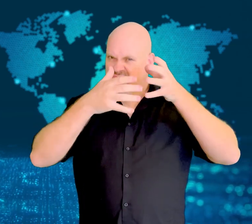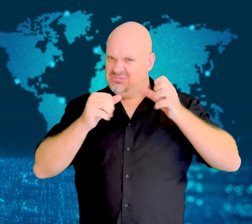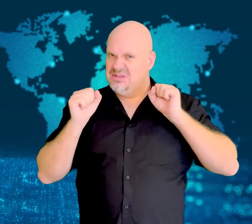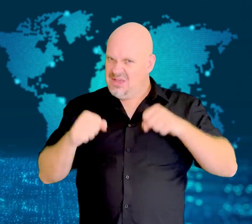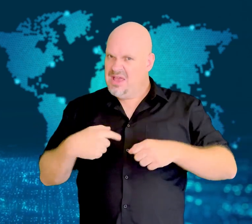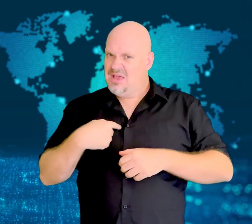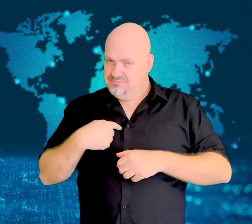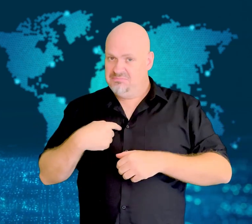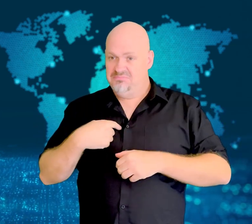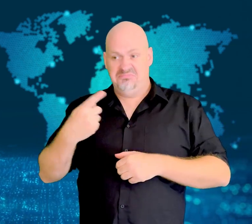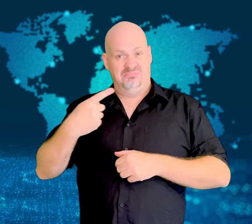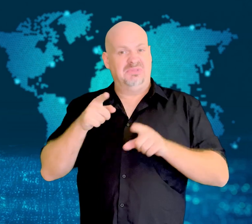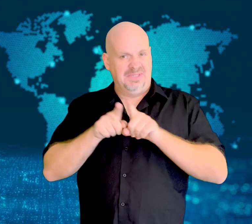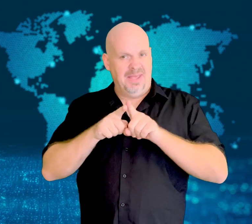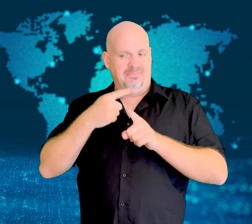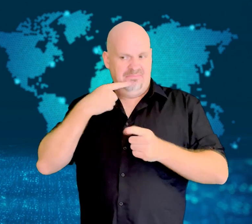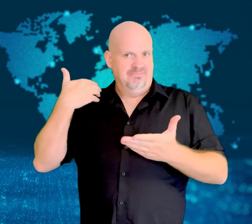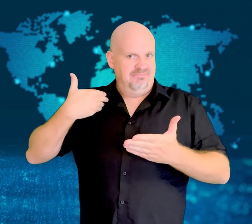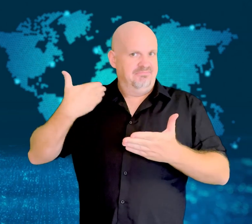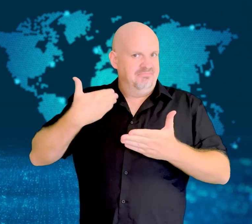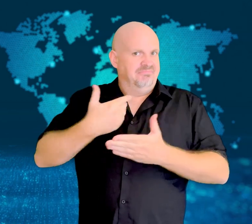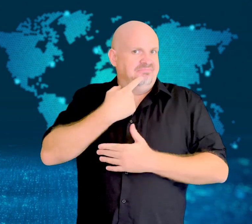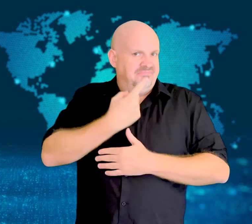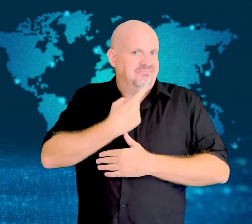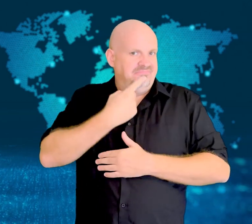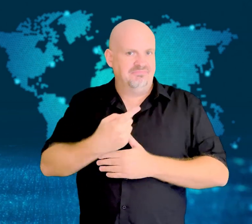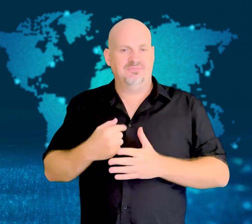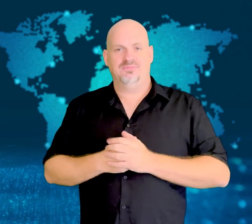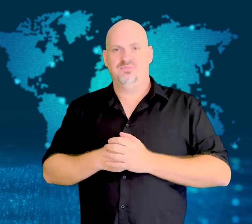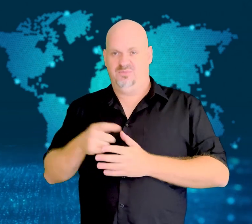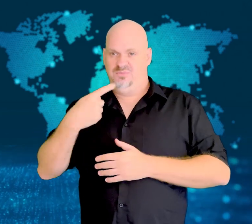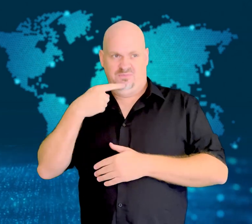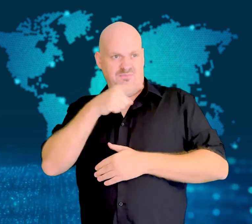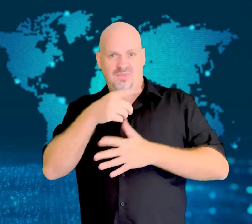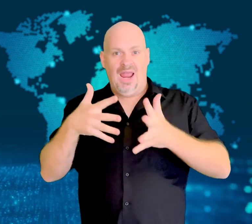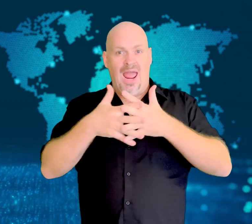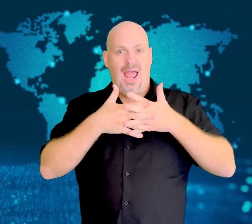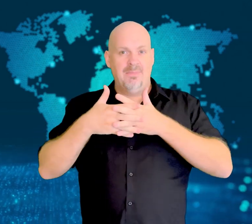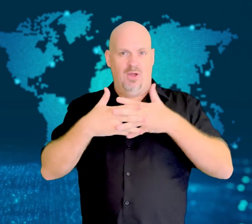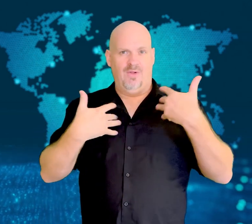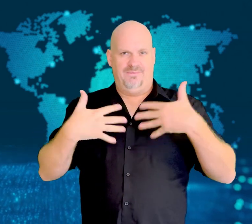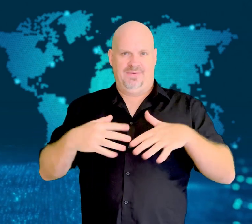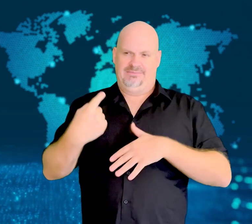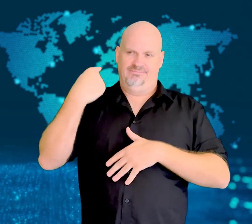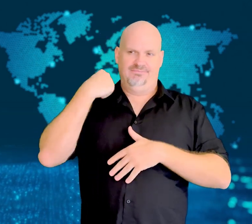He referred to the US's use of nuclear force in WWII and seems to